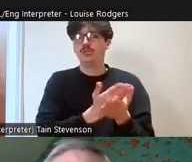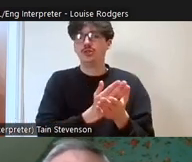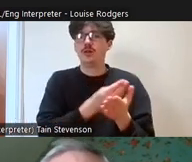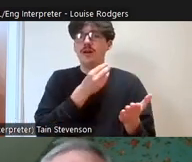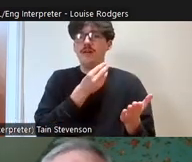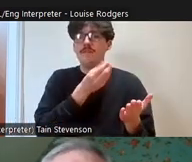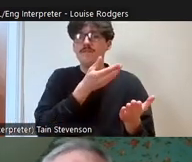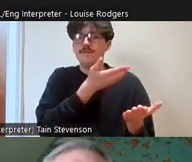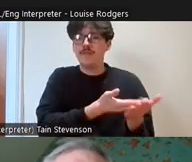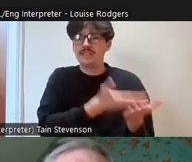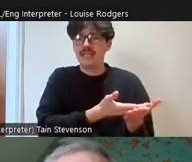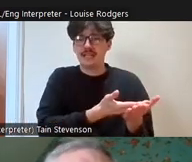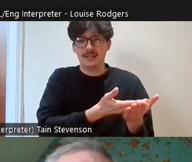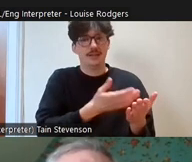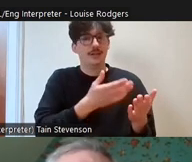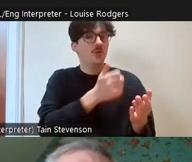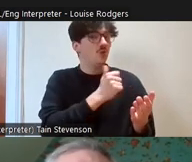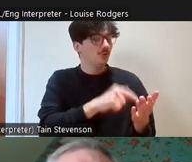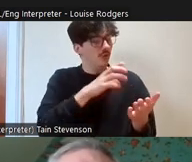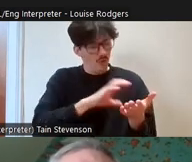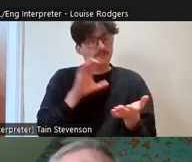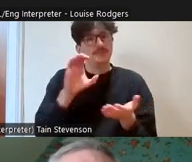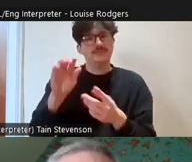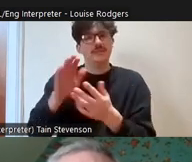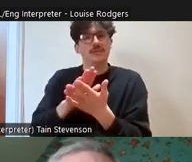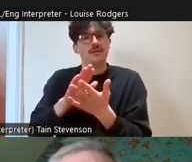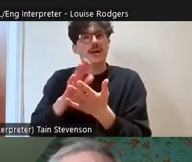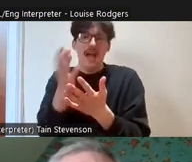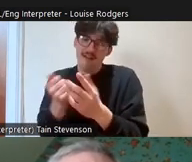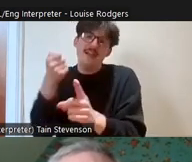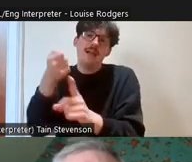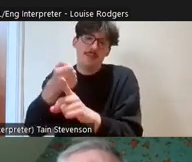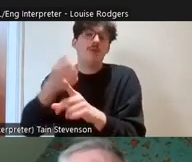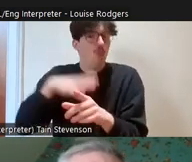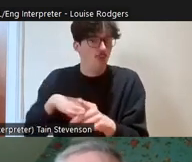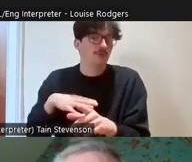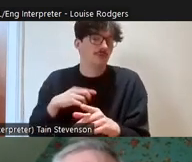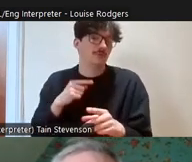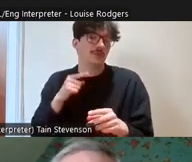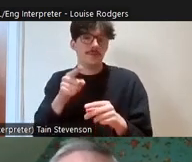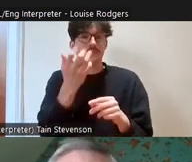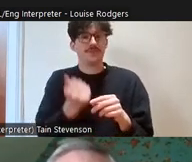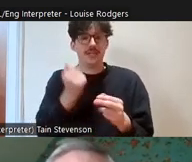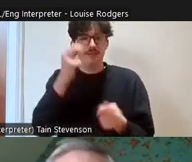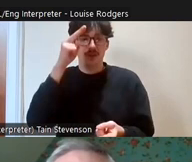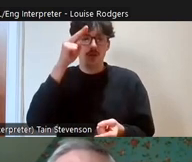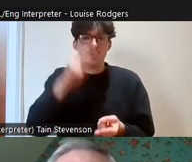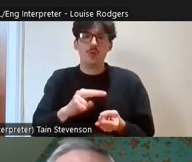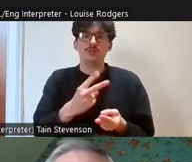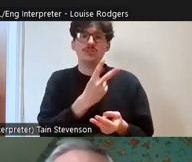the biggest impact and where it's most needed and we do have the lowest 20% of SIMD areas, we have